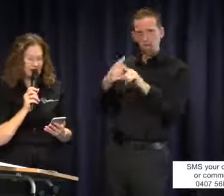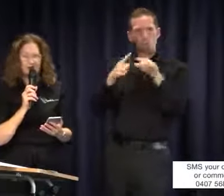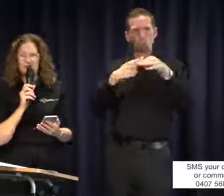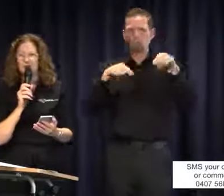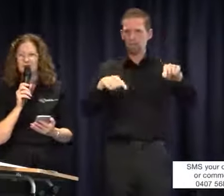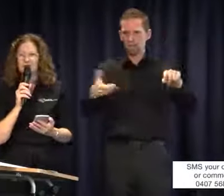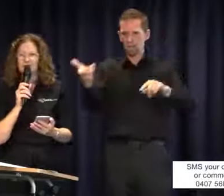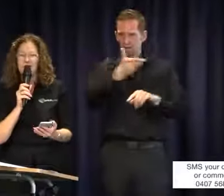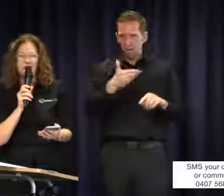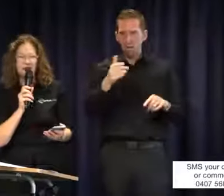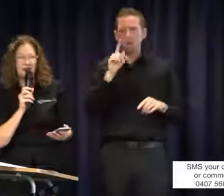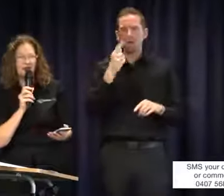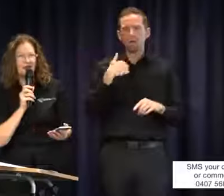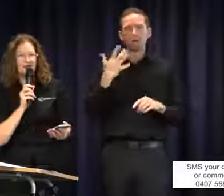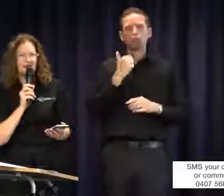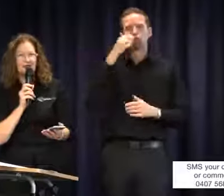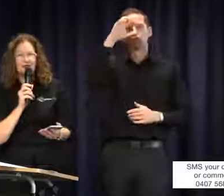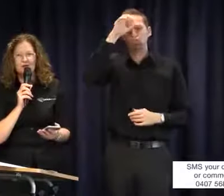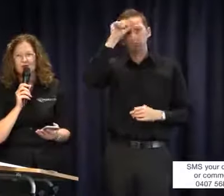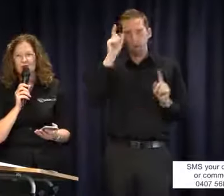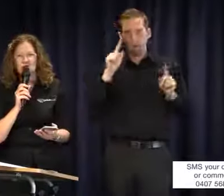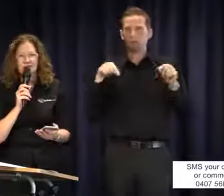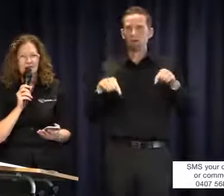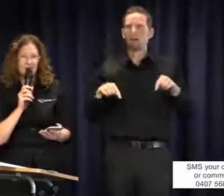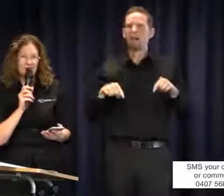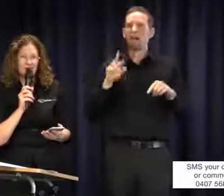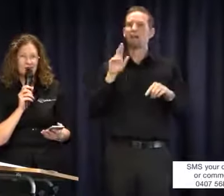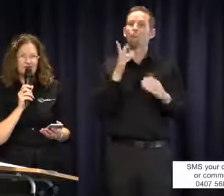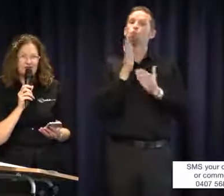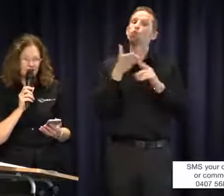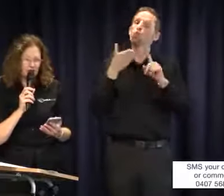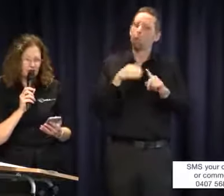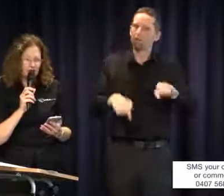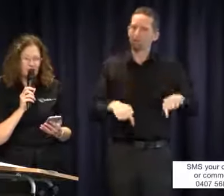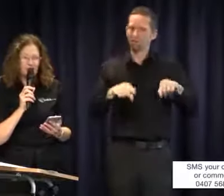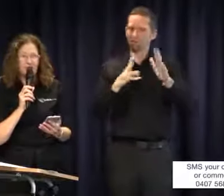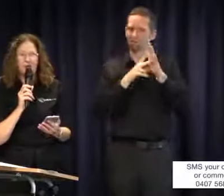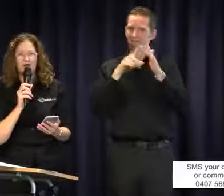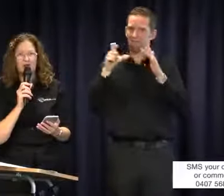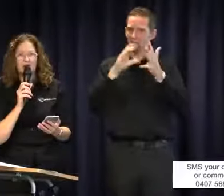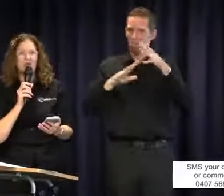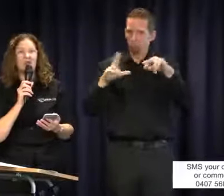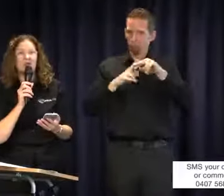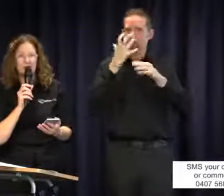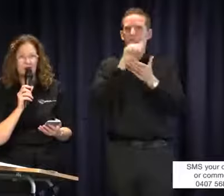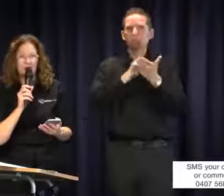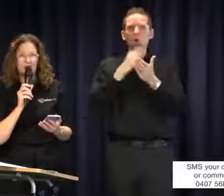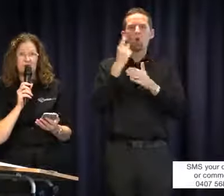I have to keep in mind that this is for Victorian parents. I apologise if I don't get to everybody